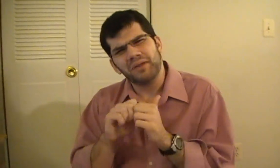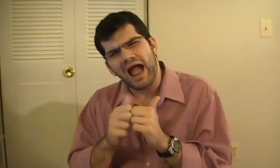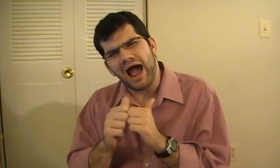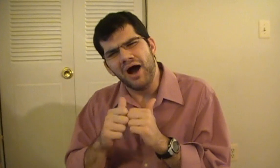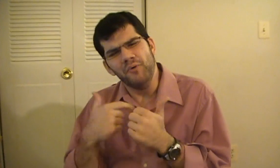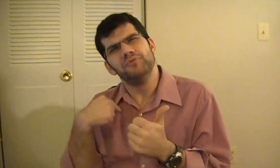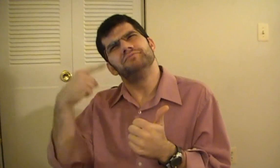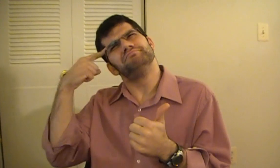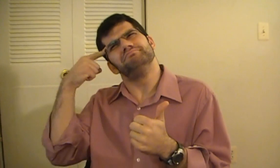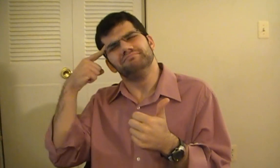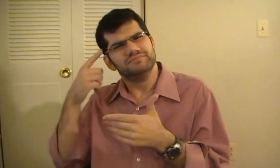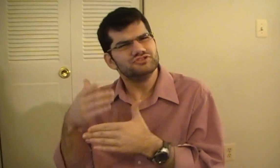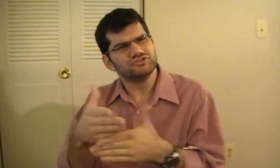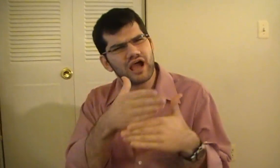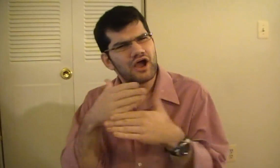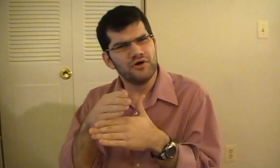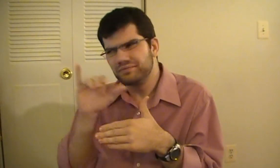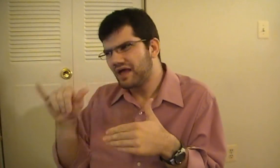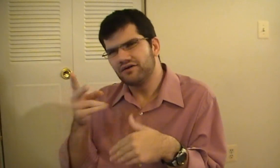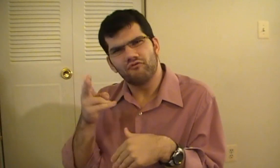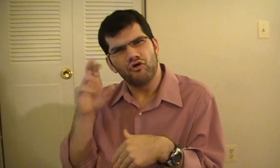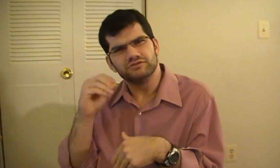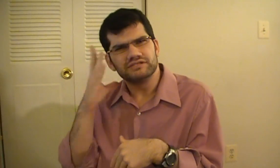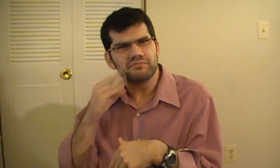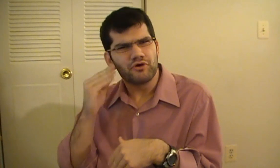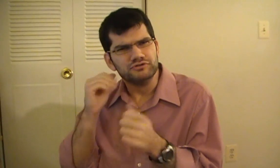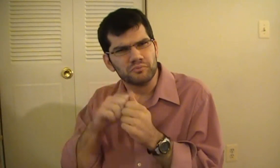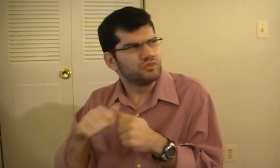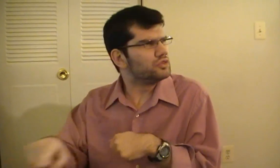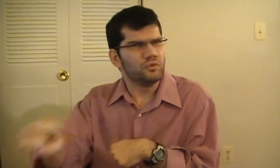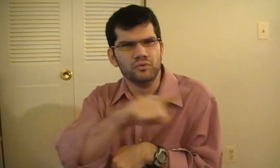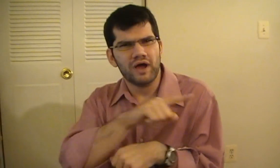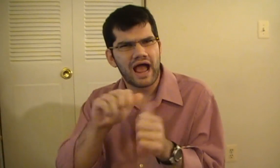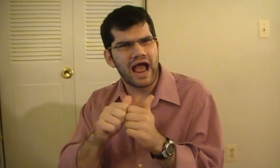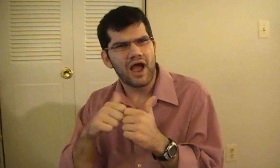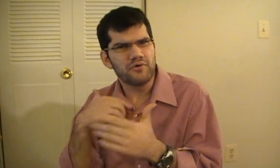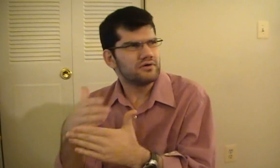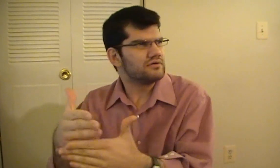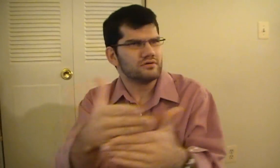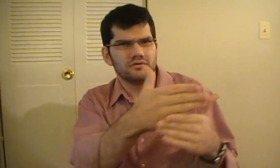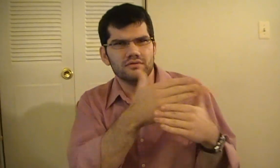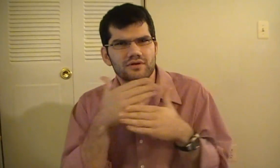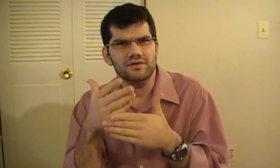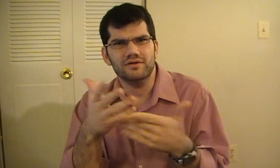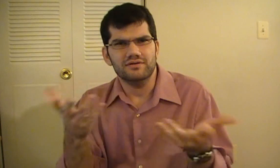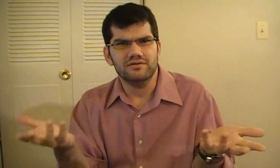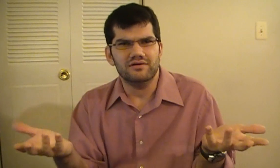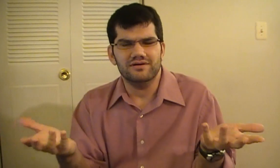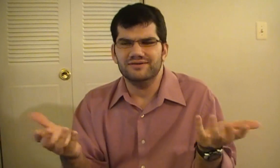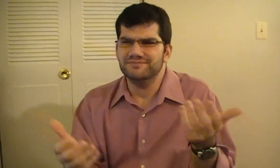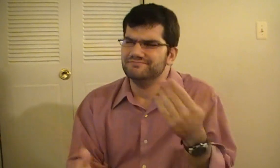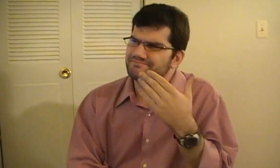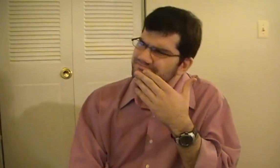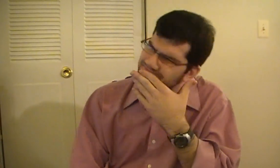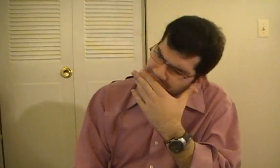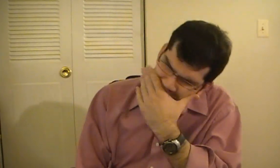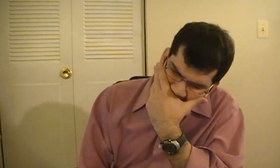Now I want to share my experience with you, but how do I do that?